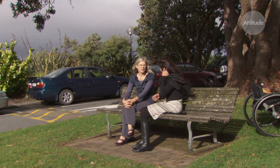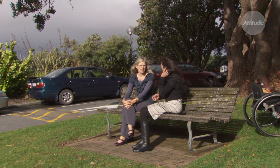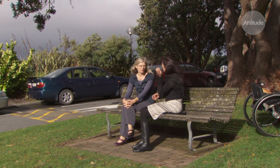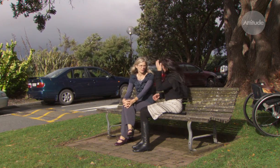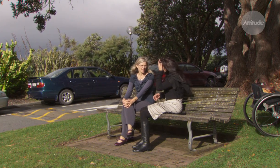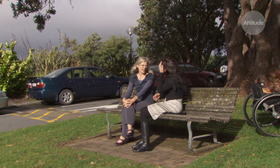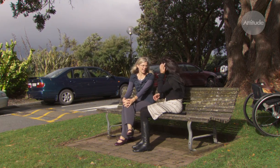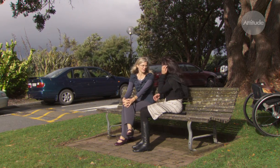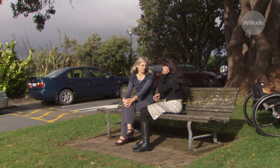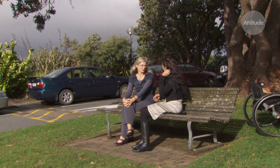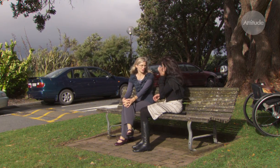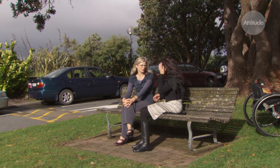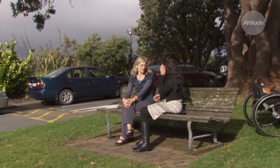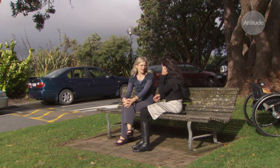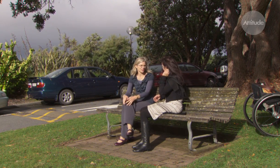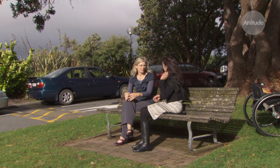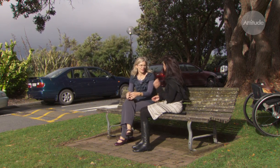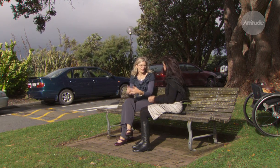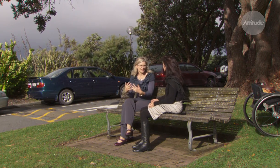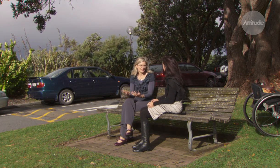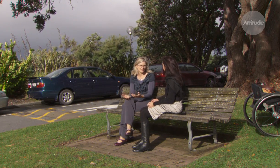The language is the heart of the culture, without the fact that deaf people use